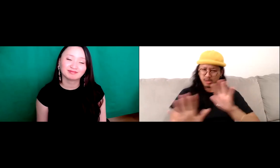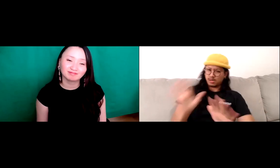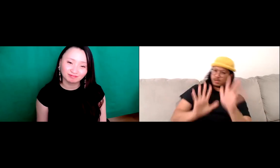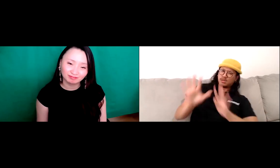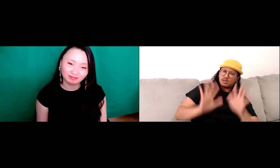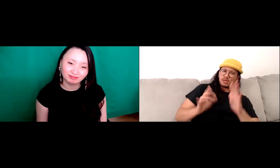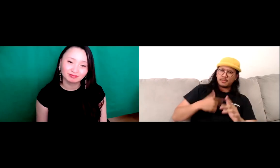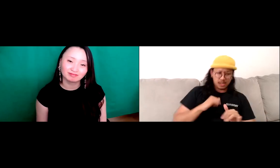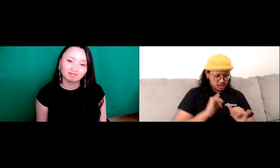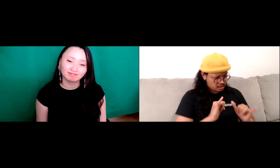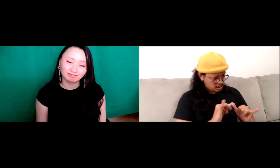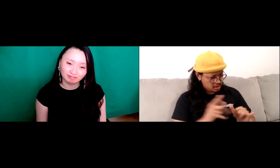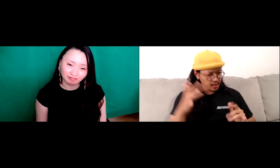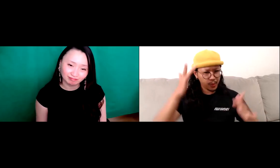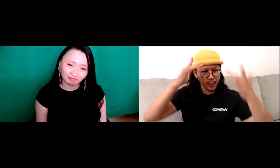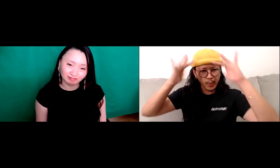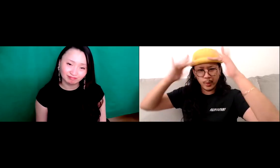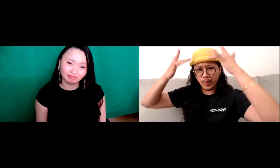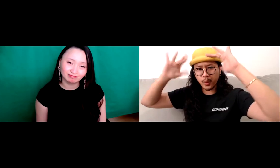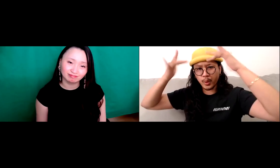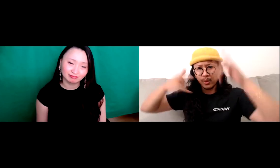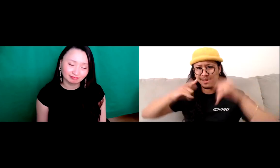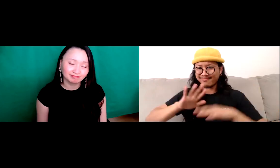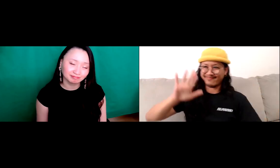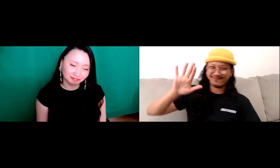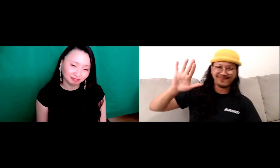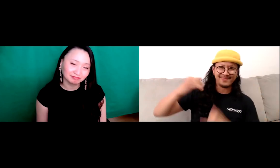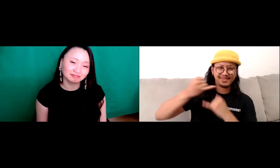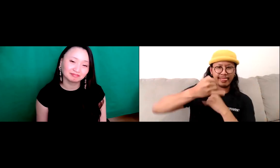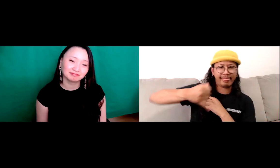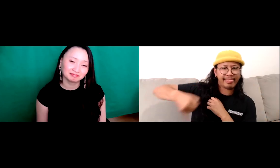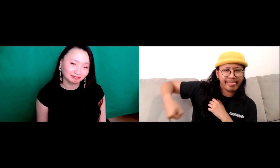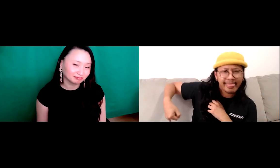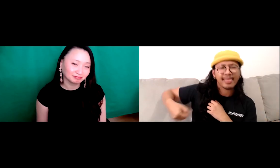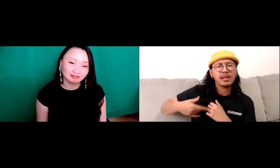You know people feel like they have to back up with me.